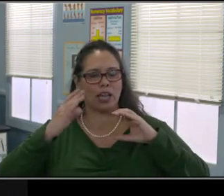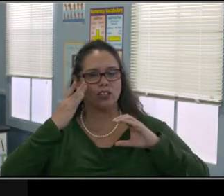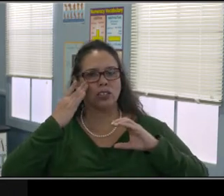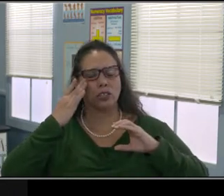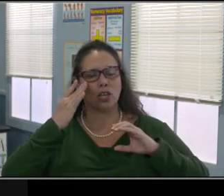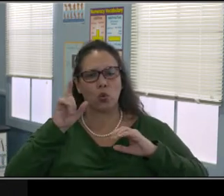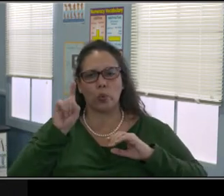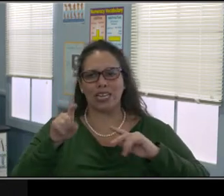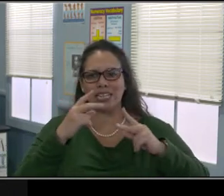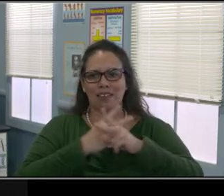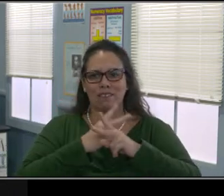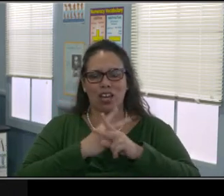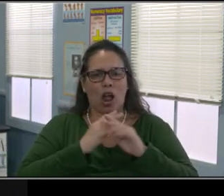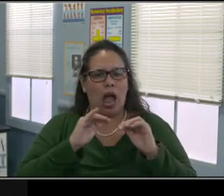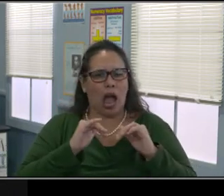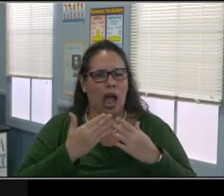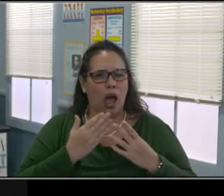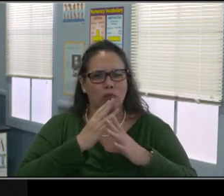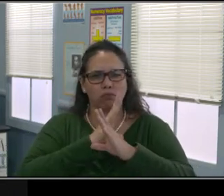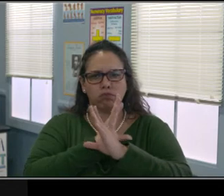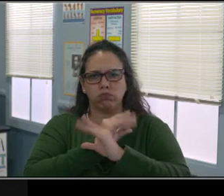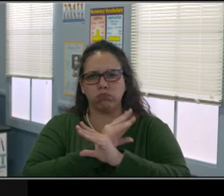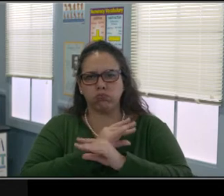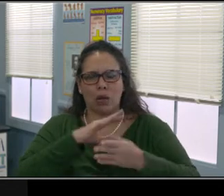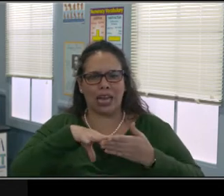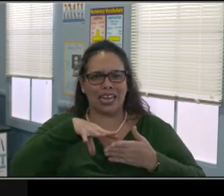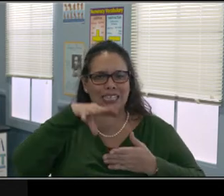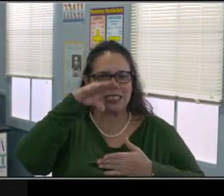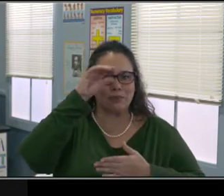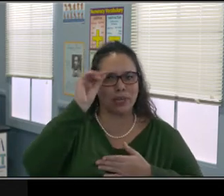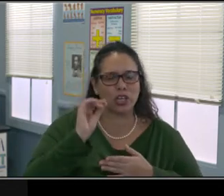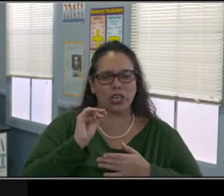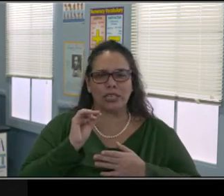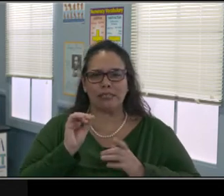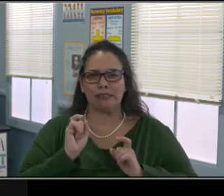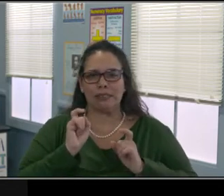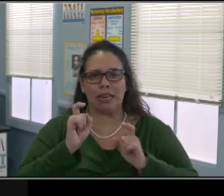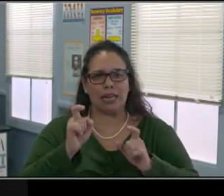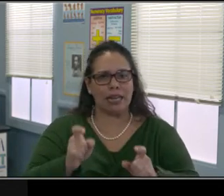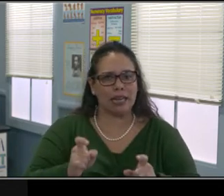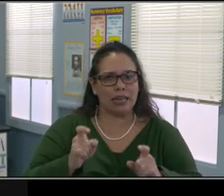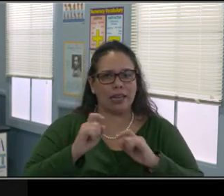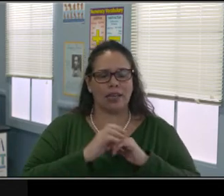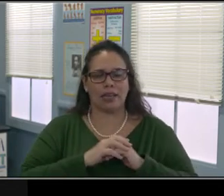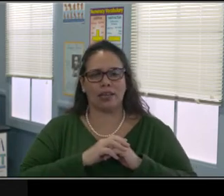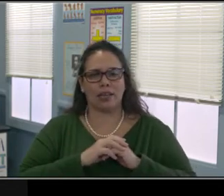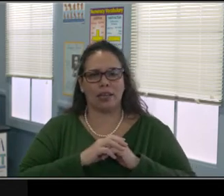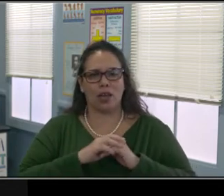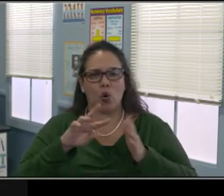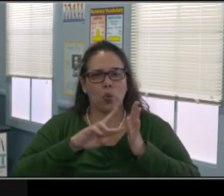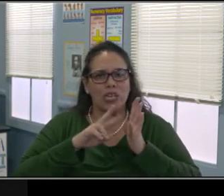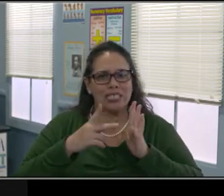and they're willing to go into the home and provide some of those services with respect to sitting with the child